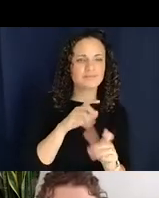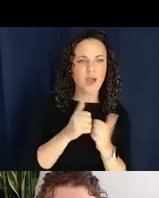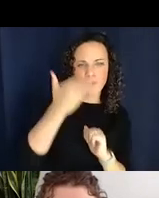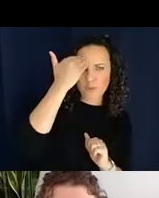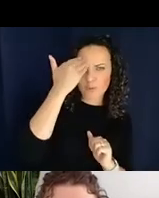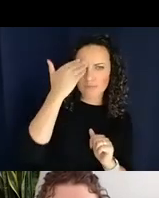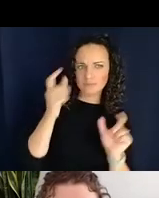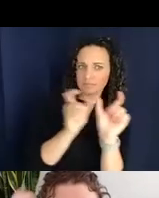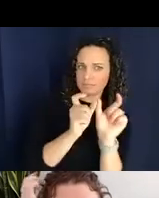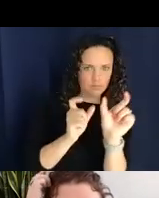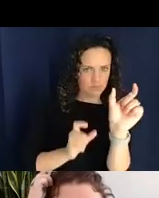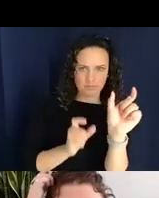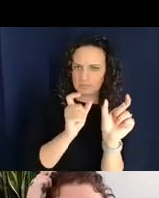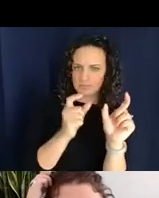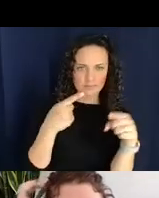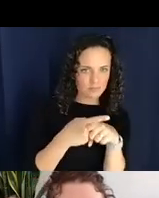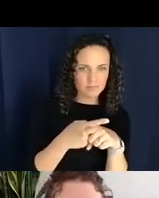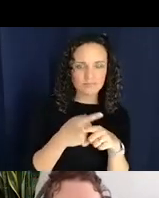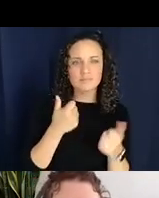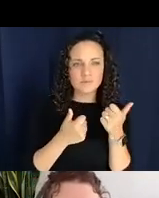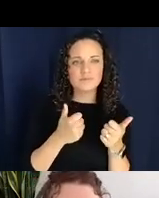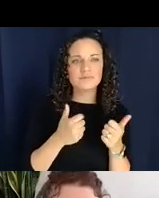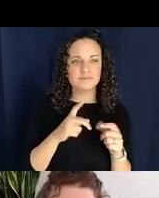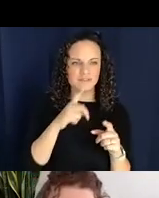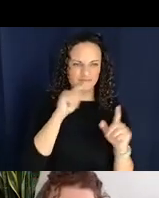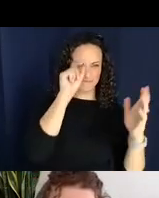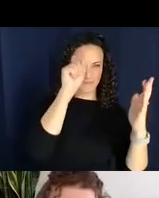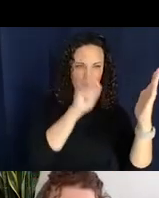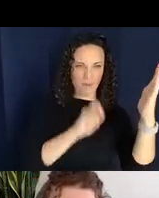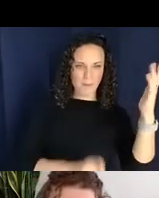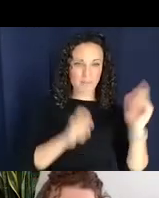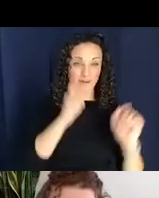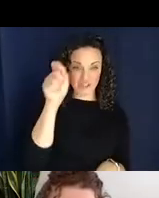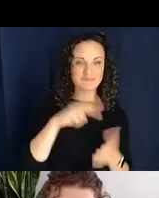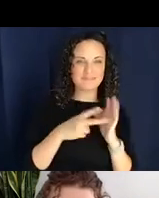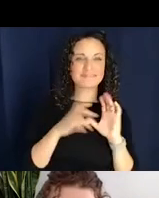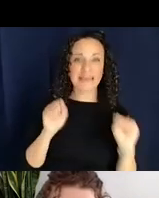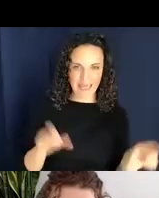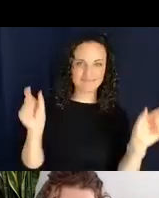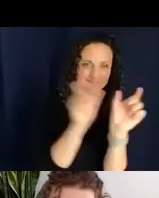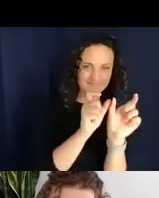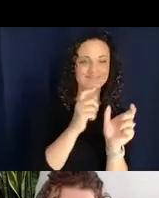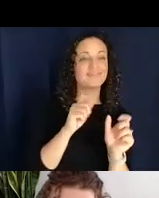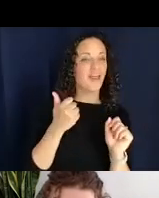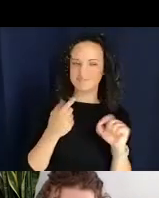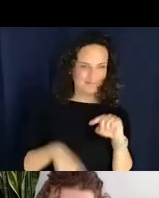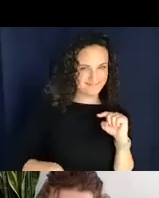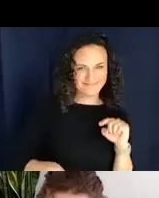stems would actually work with the type of stems. So in addition to the four … the